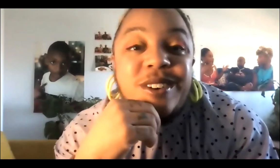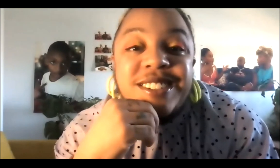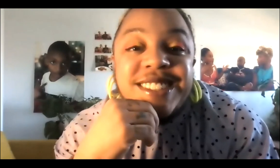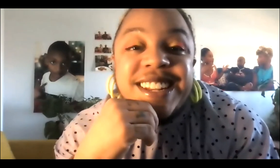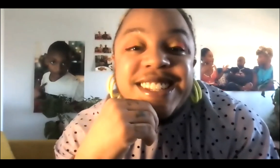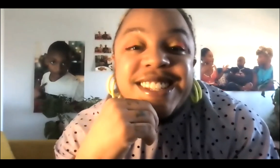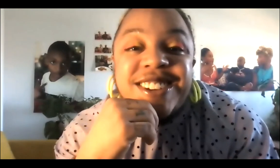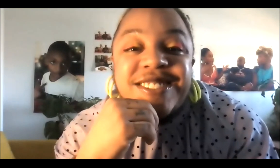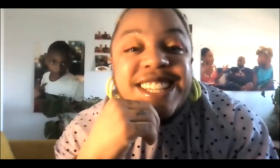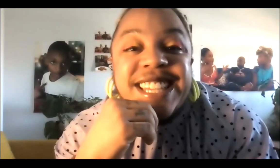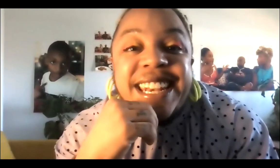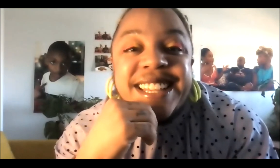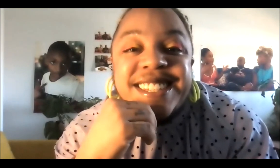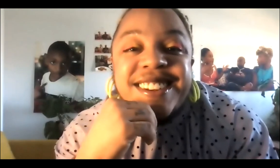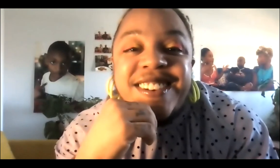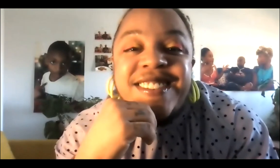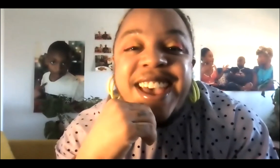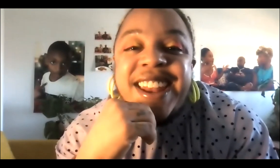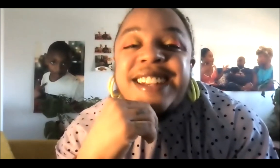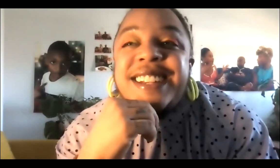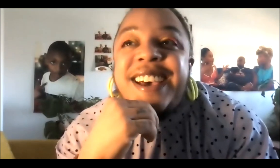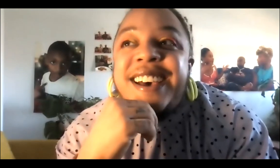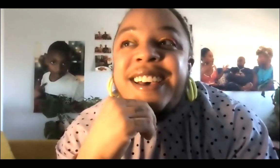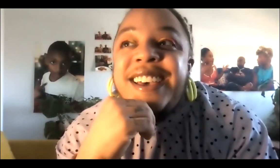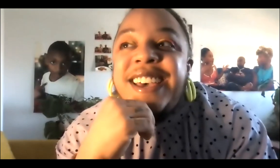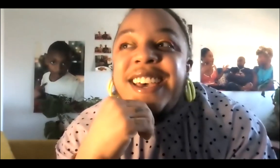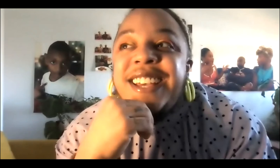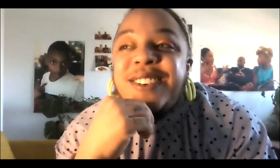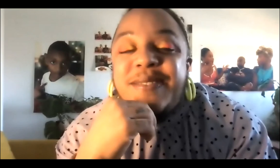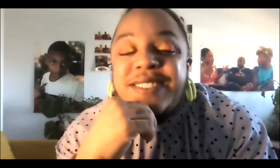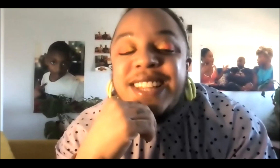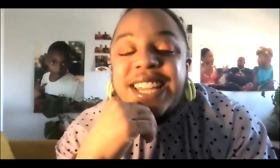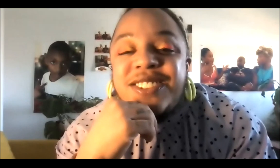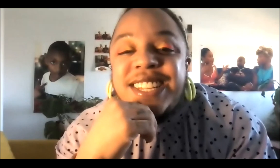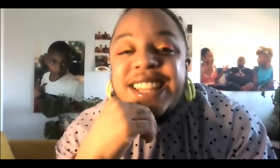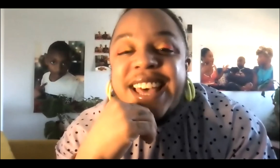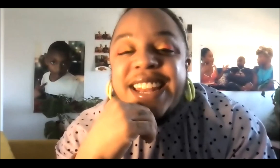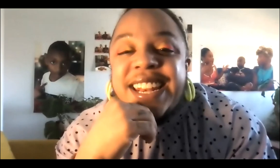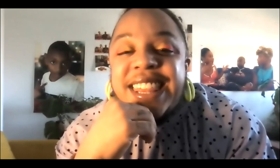world that is, you know, really sanist. So I've been really interested in that,